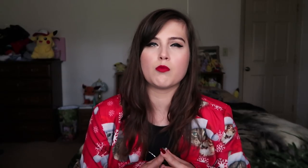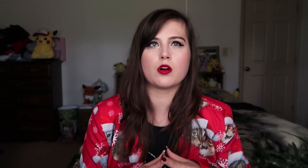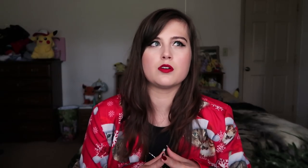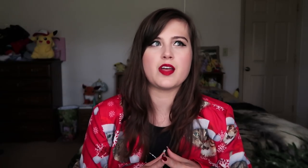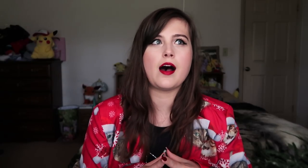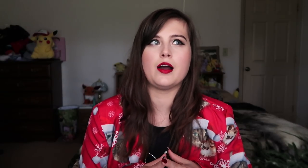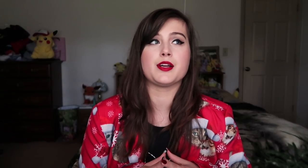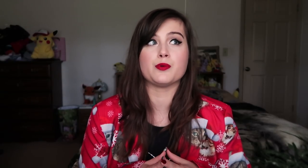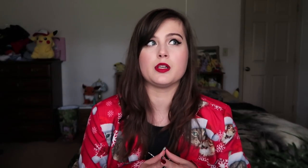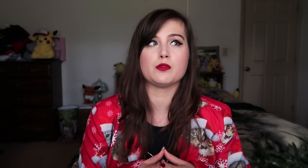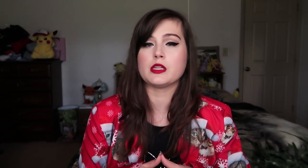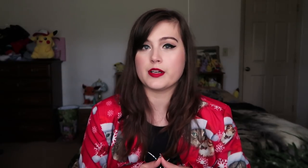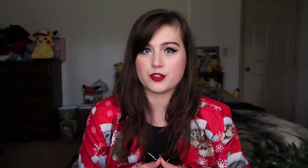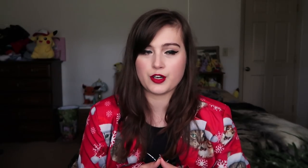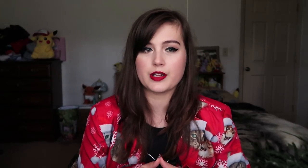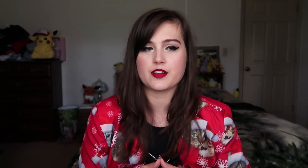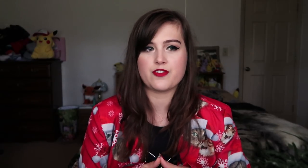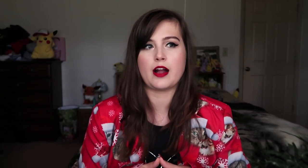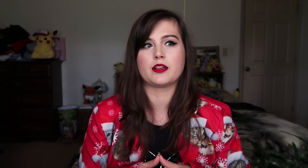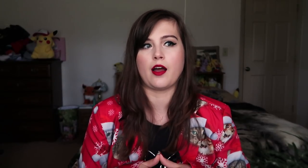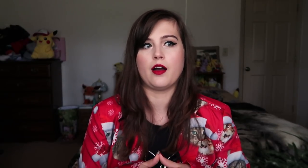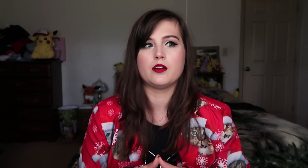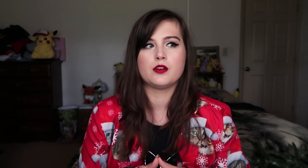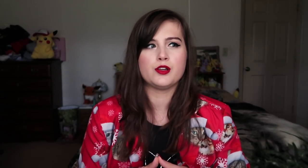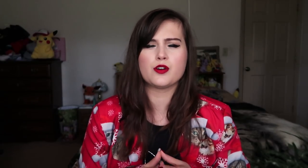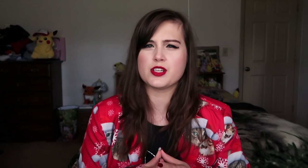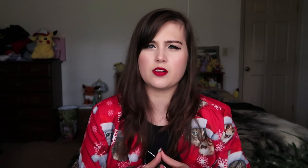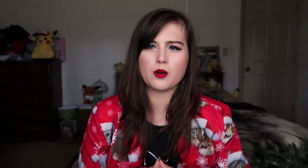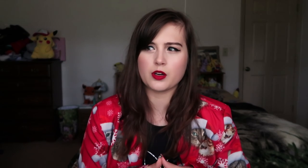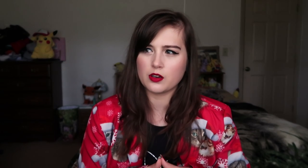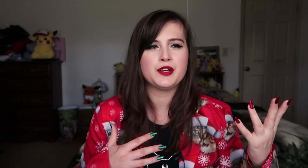or more of that I can really relate to her, is the fact that, you know, she's a loner.